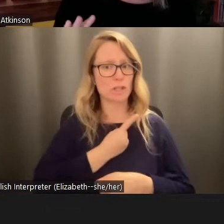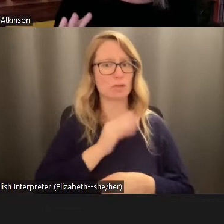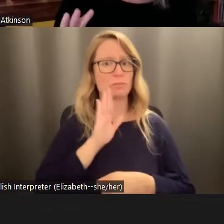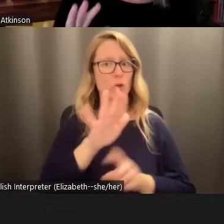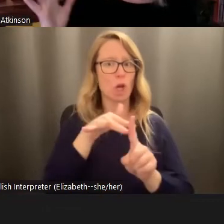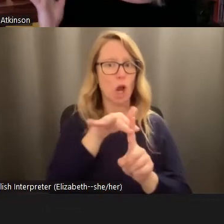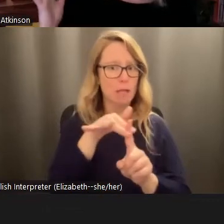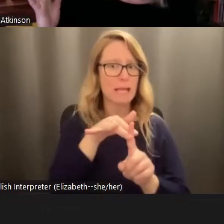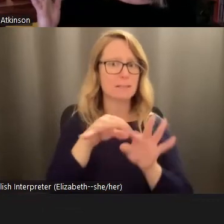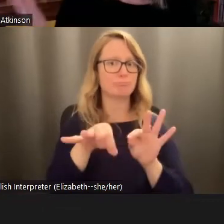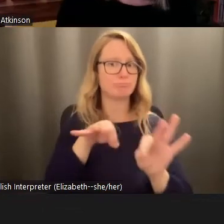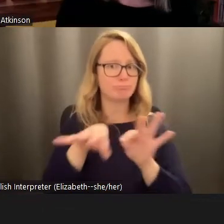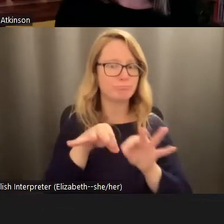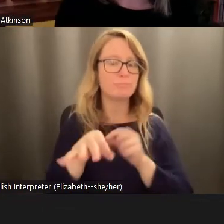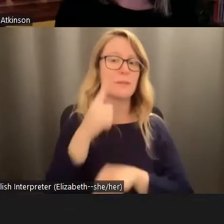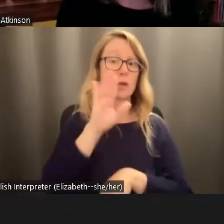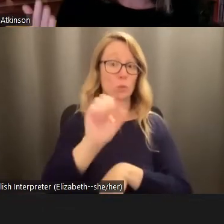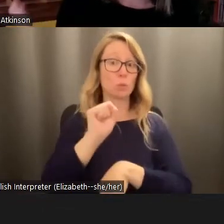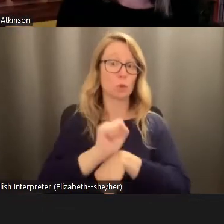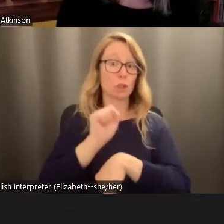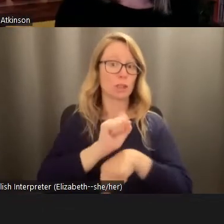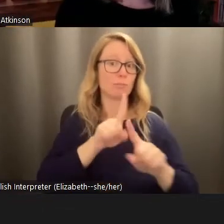and also for the work that you have done documenting and